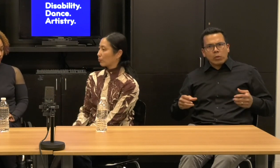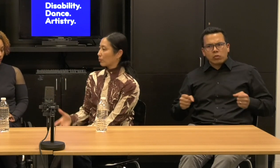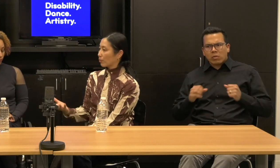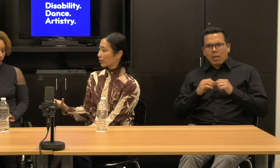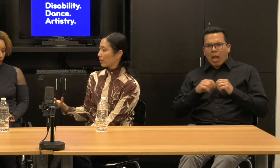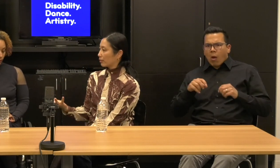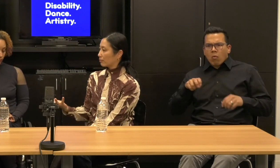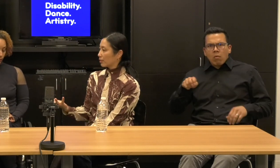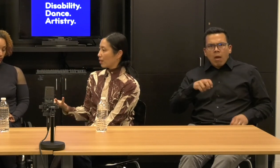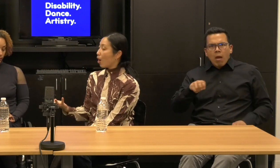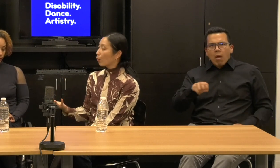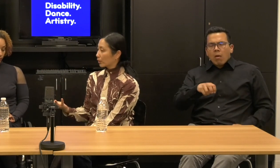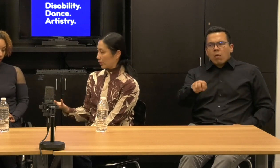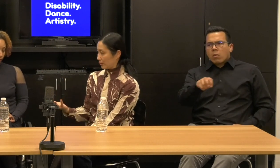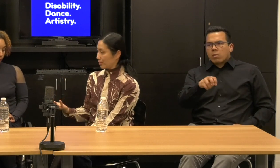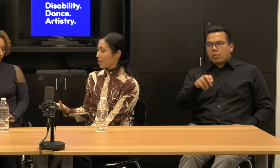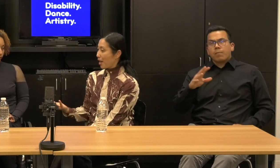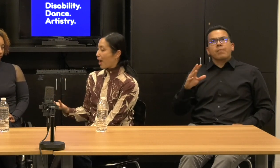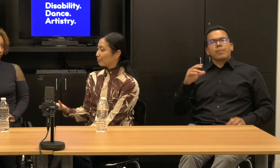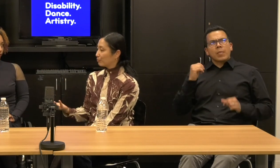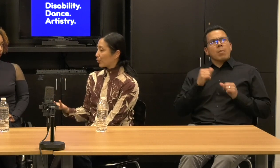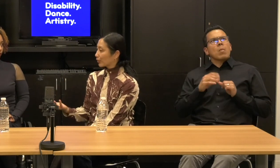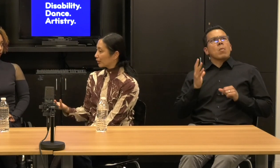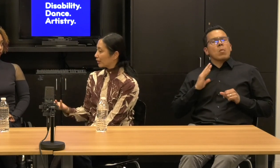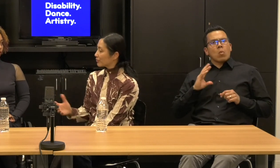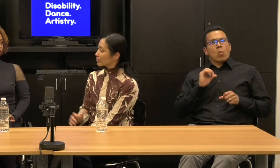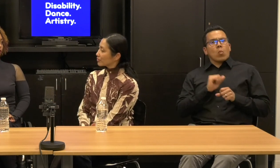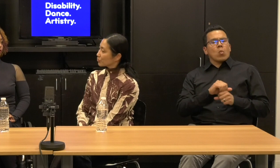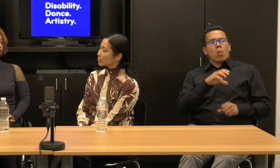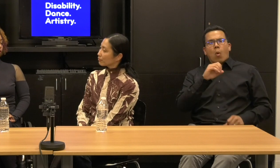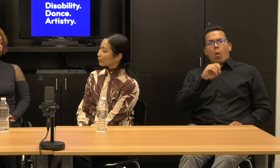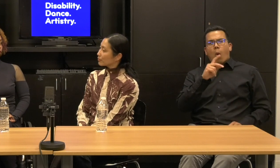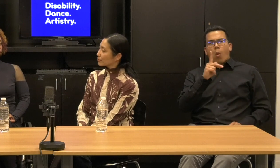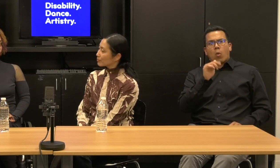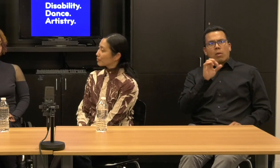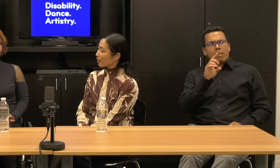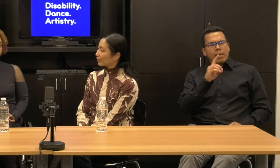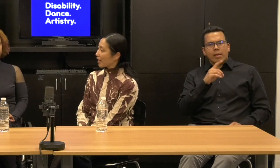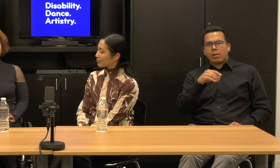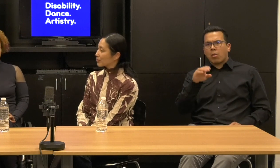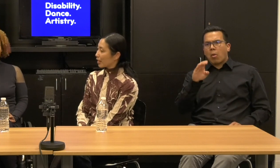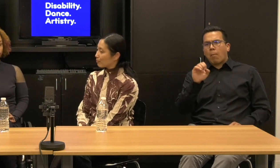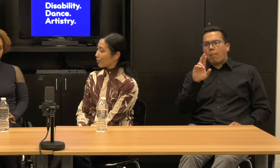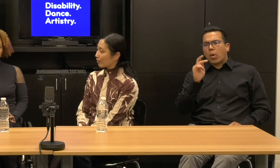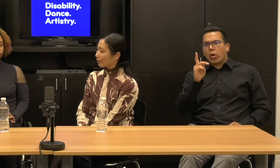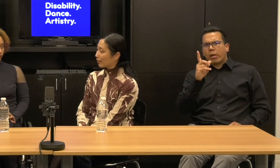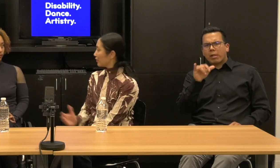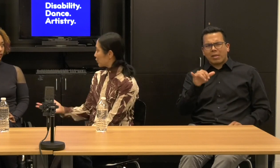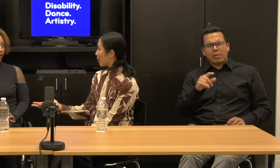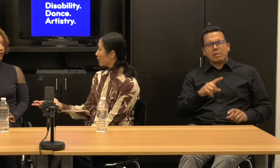And then when we were working in Oakland and Berkeley it is such a different landscape.